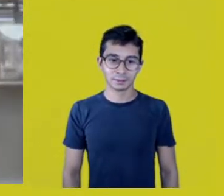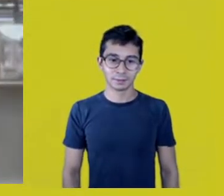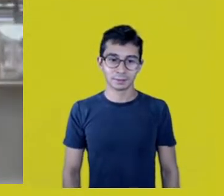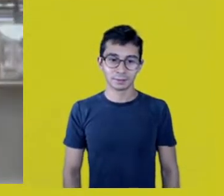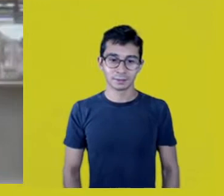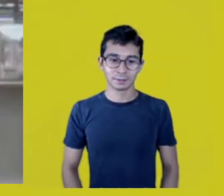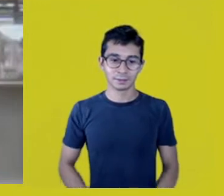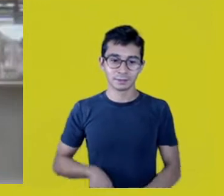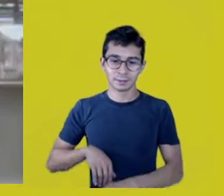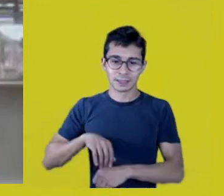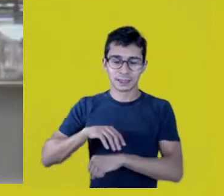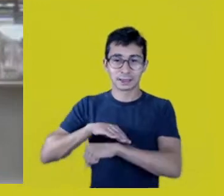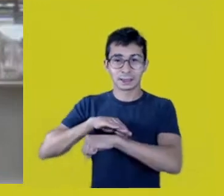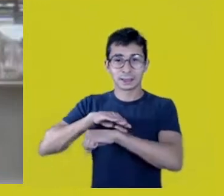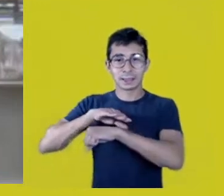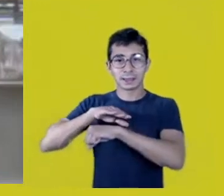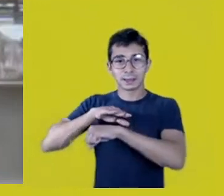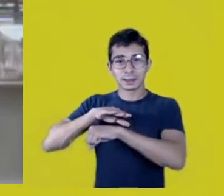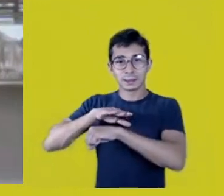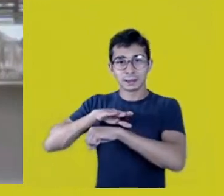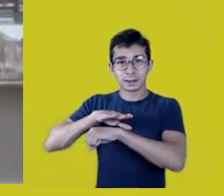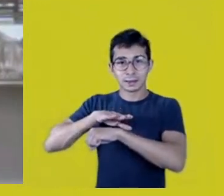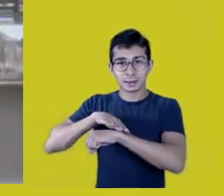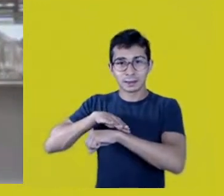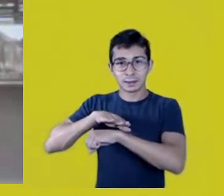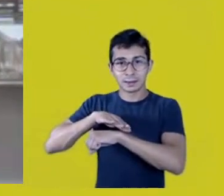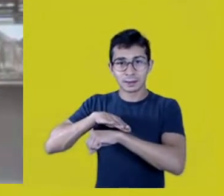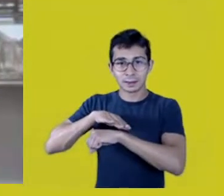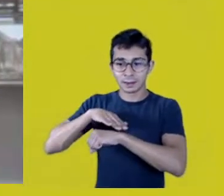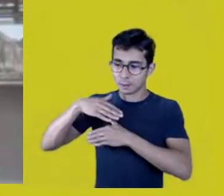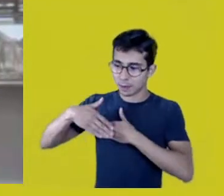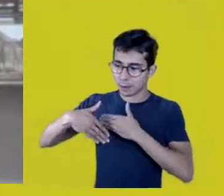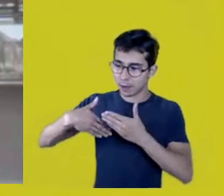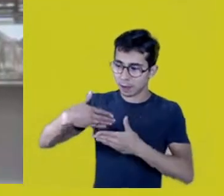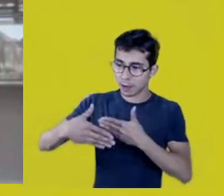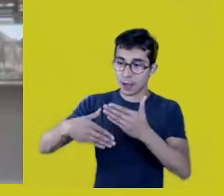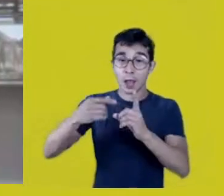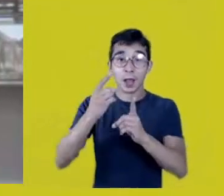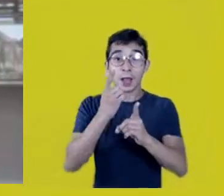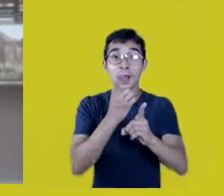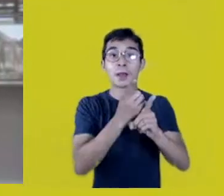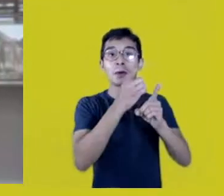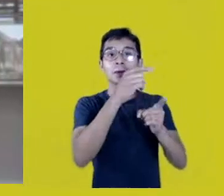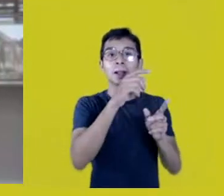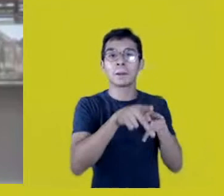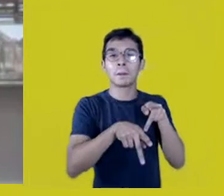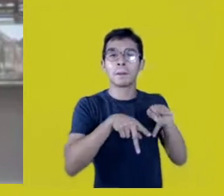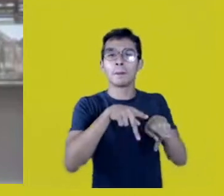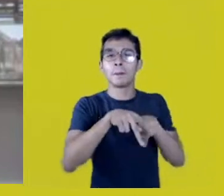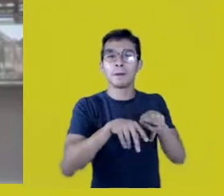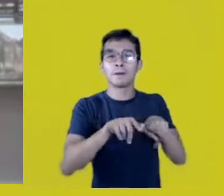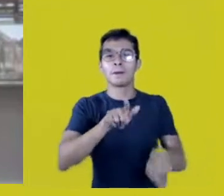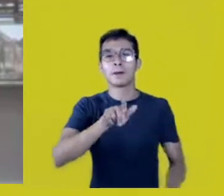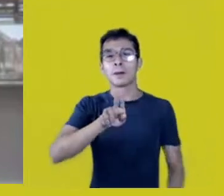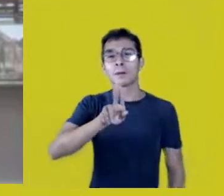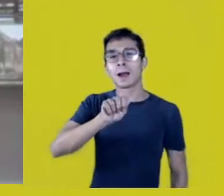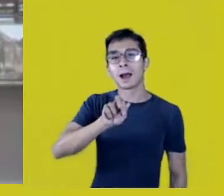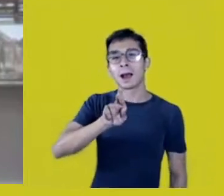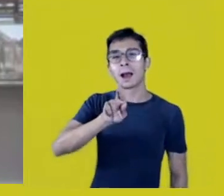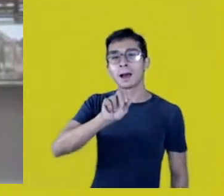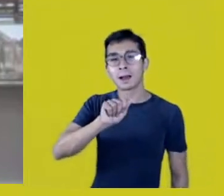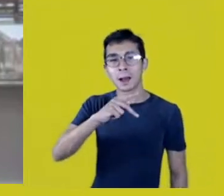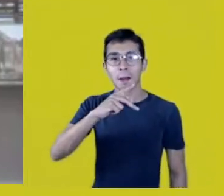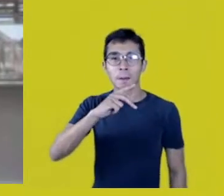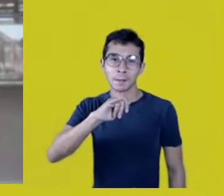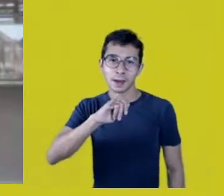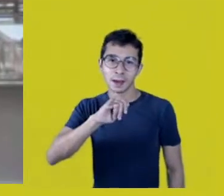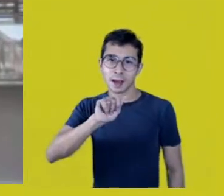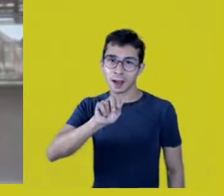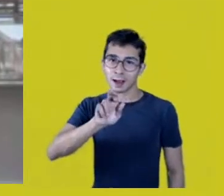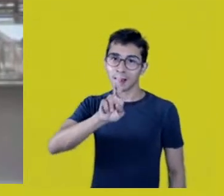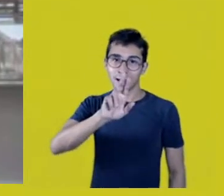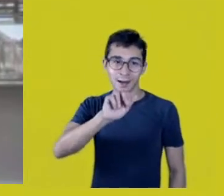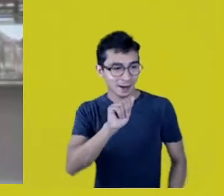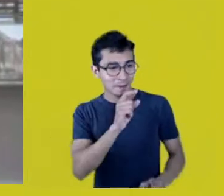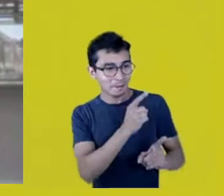And also from Uruapeara